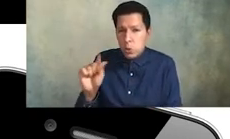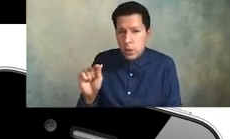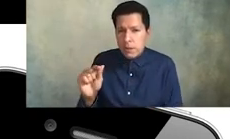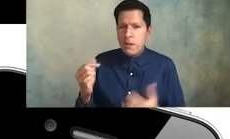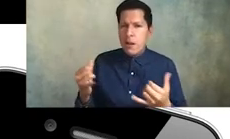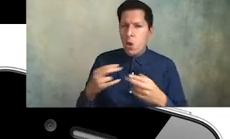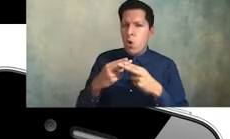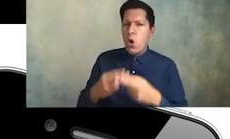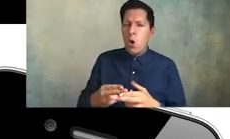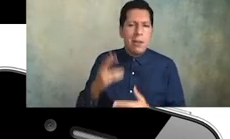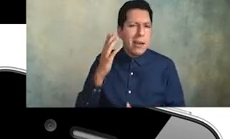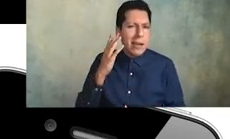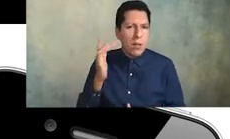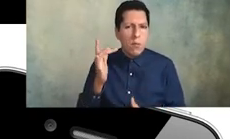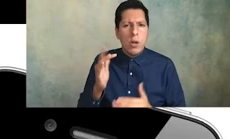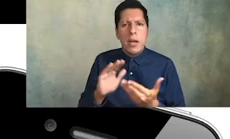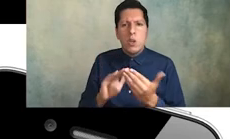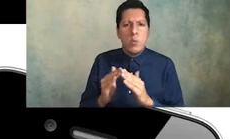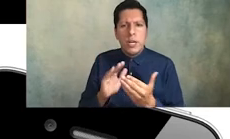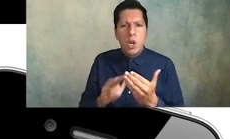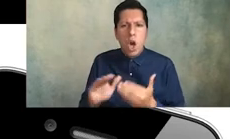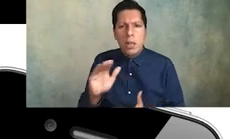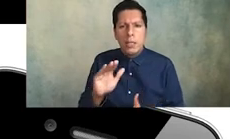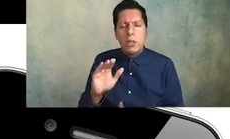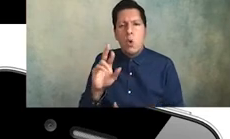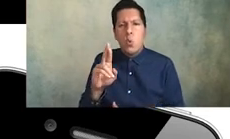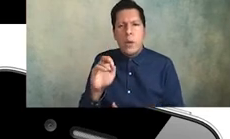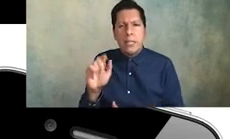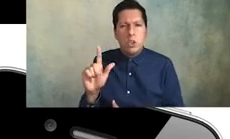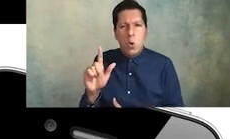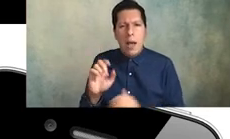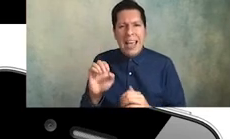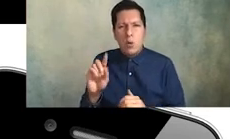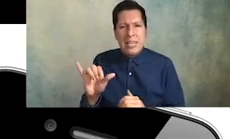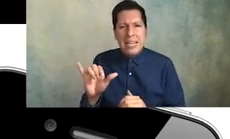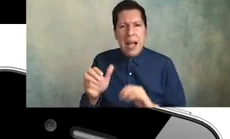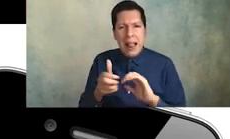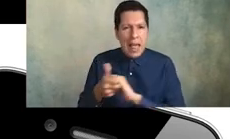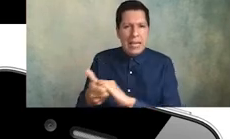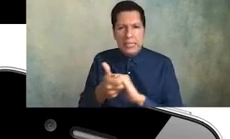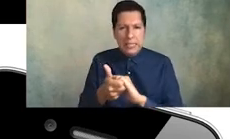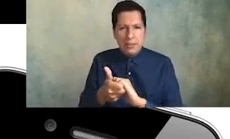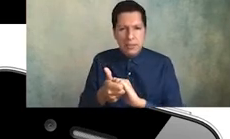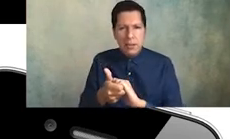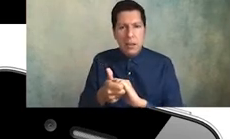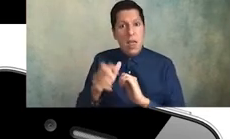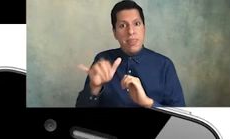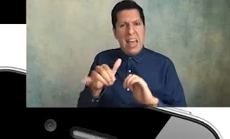the california community college's racial equity leadership alliance it is an alliance of 68